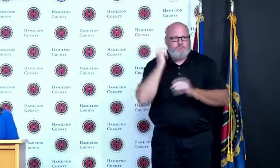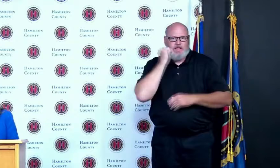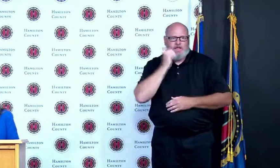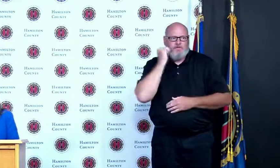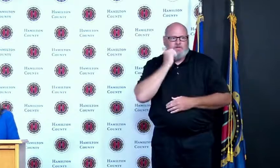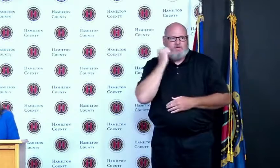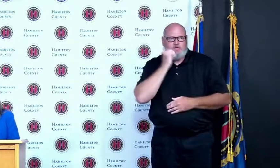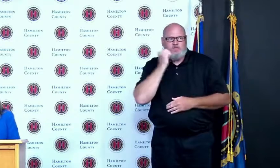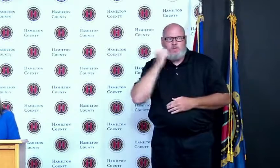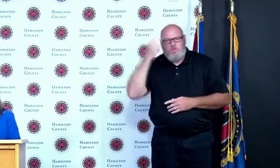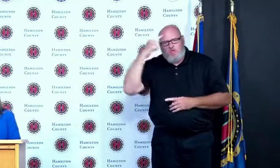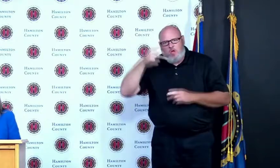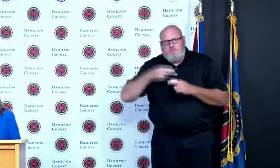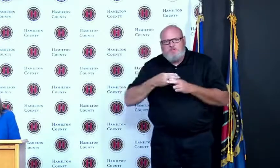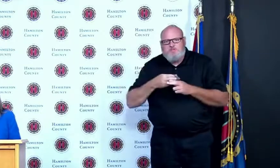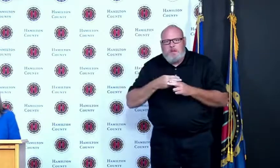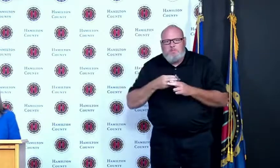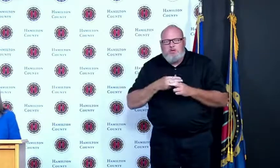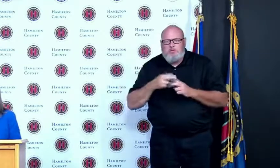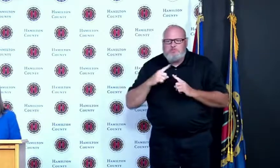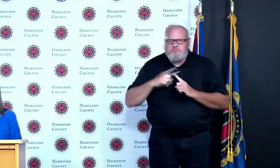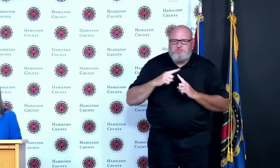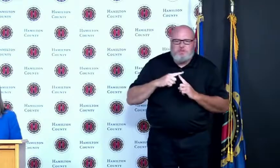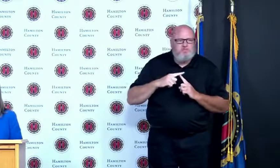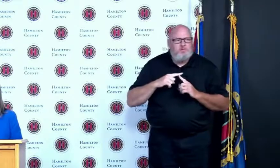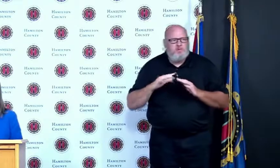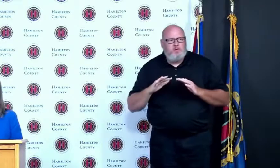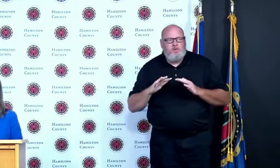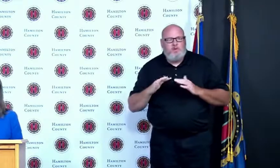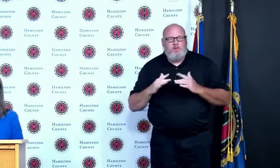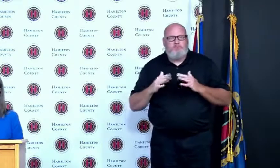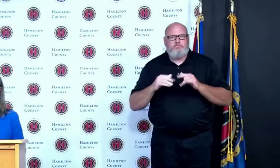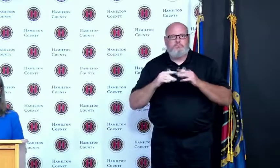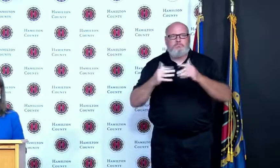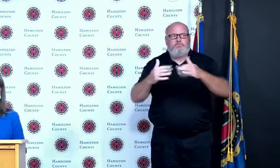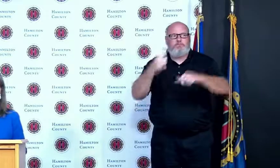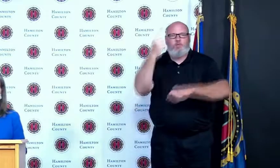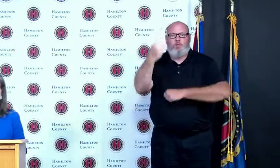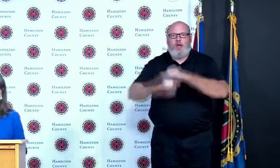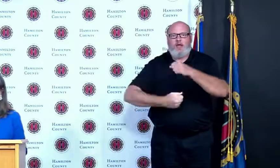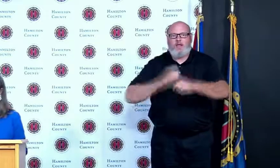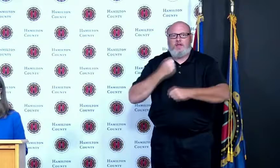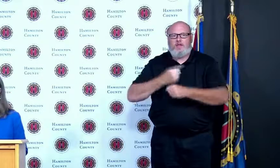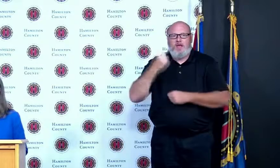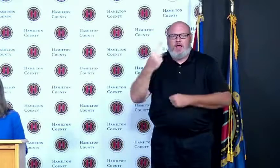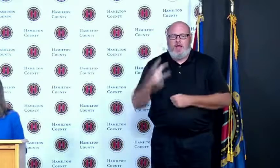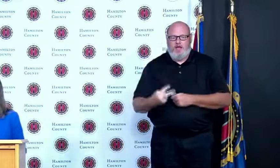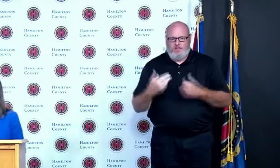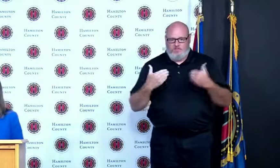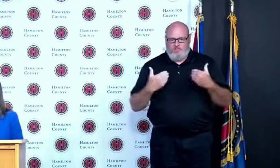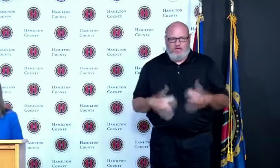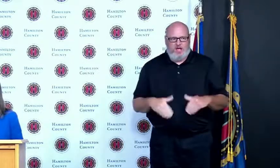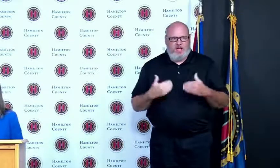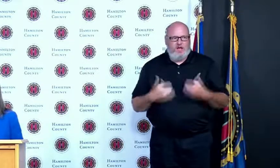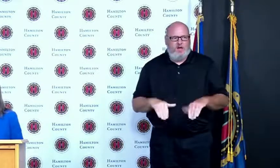a year and a half later I am happy to share that we are finally seeing consistent downward trends